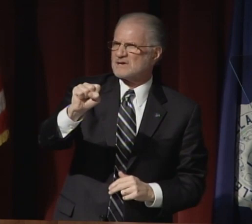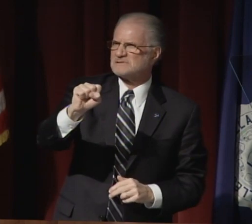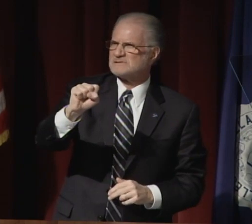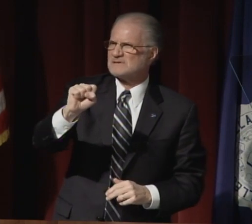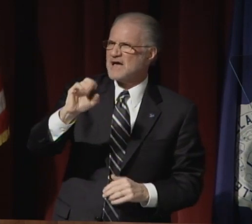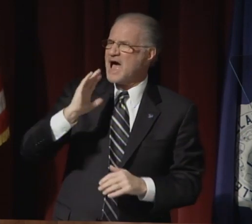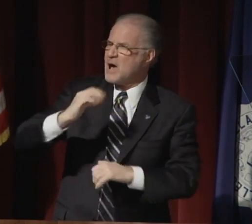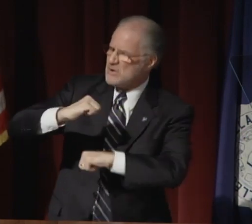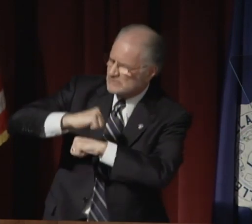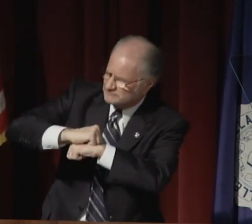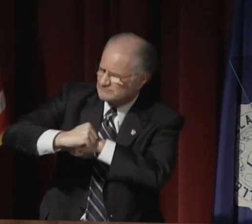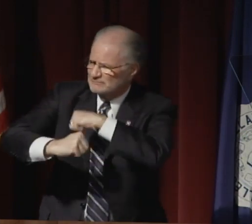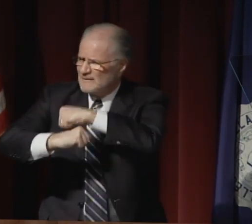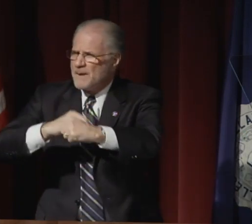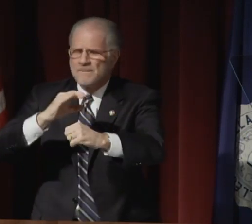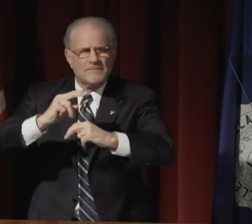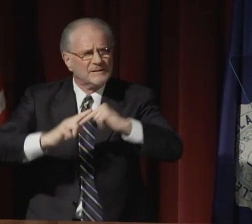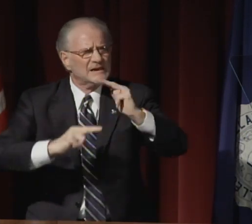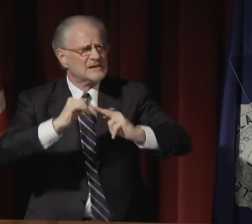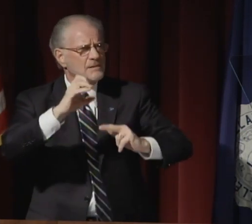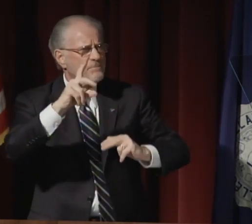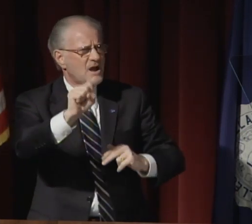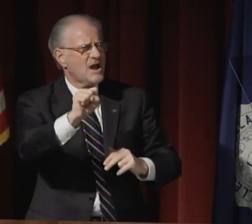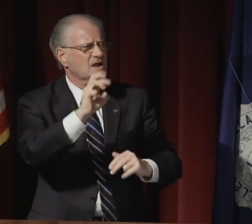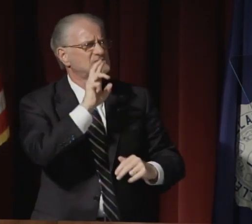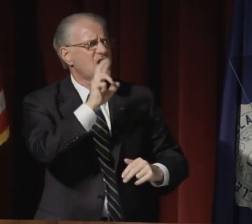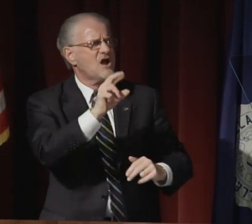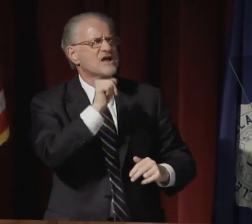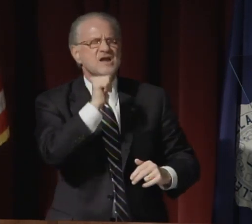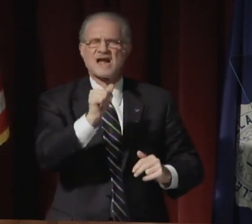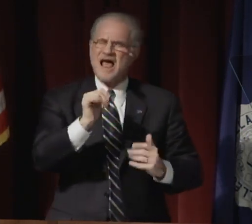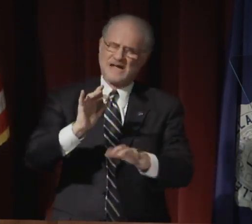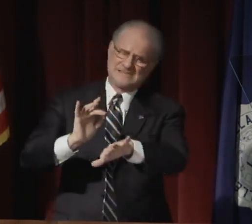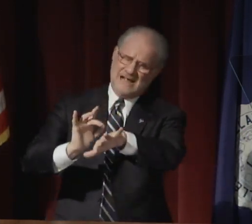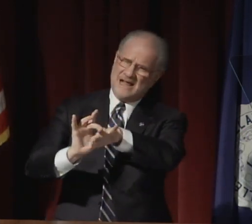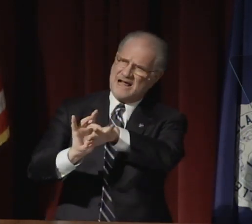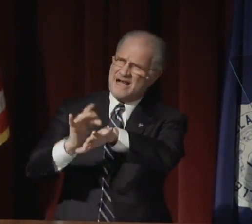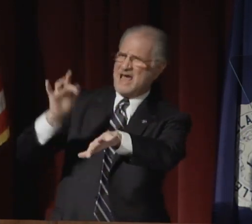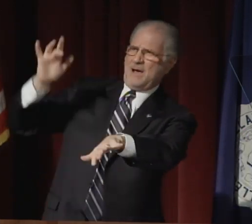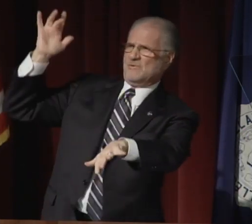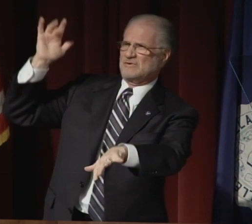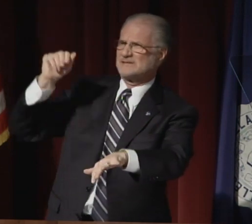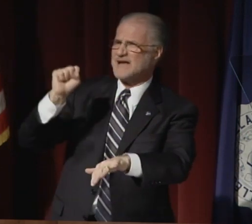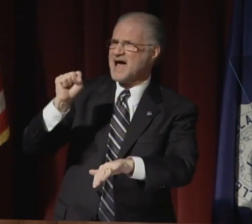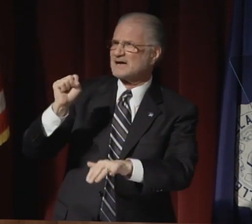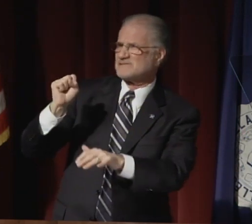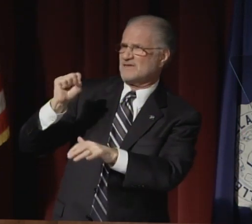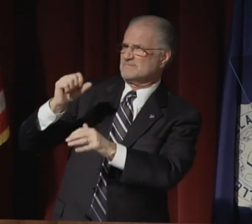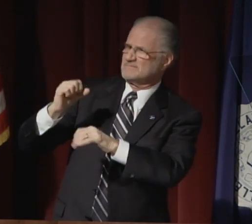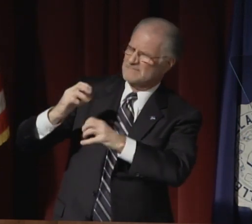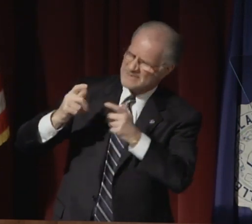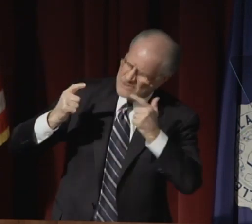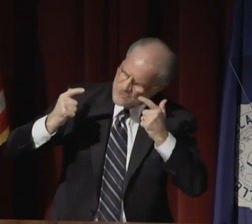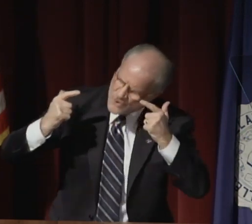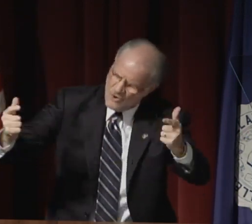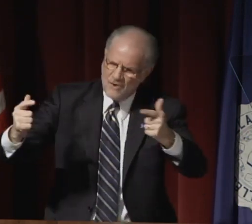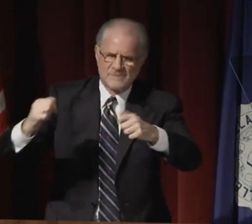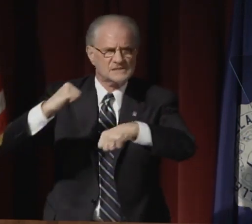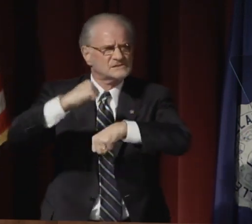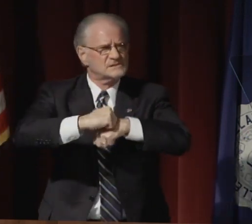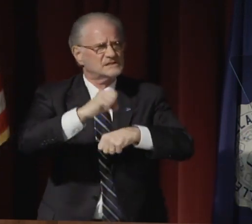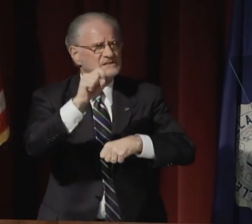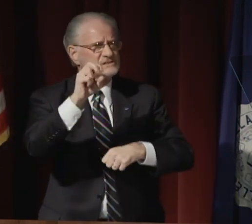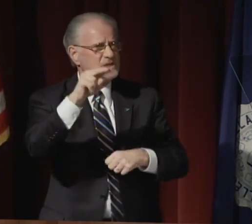we too work with building blocks.